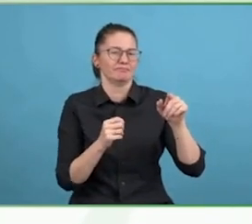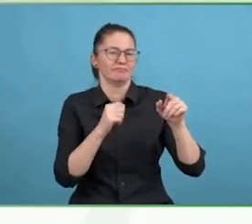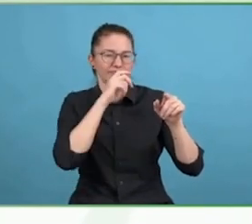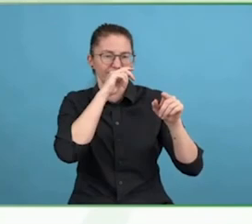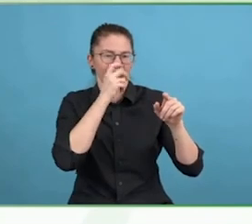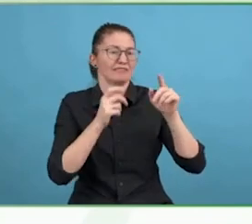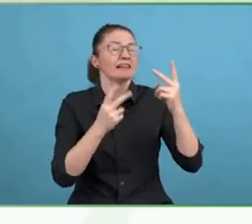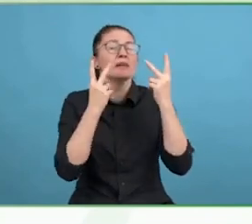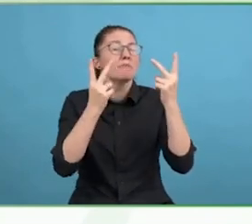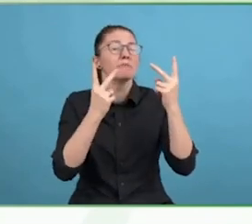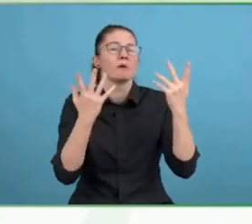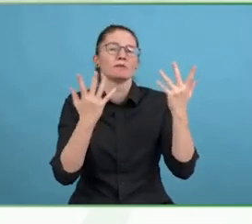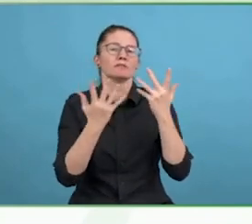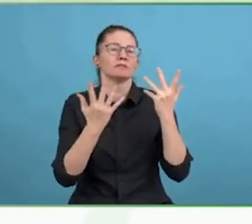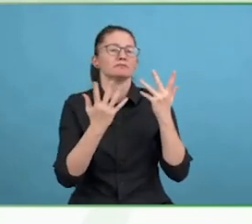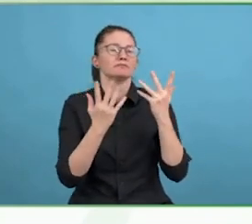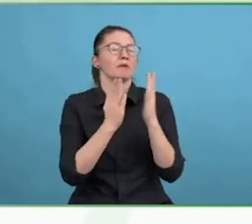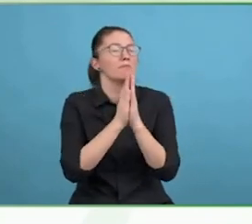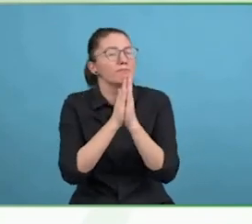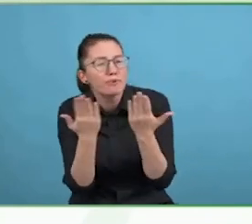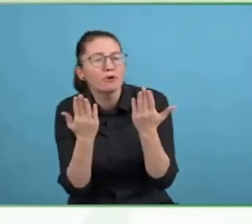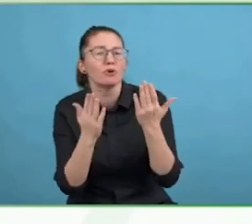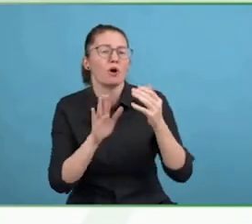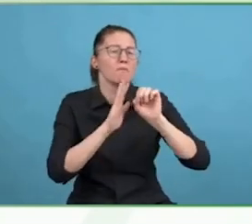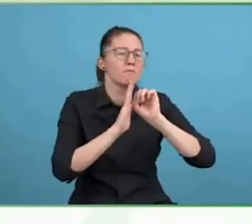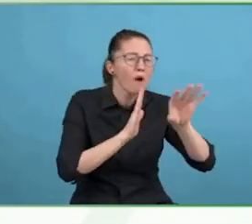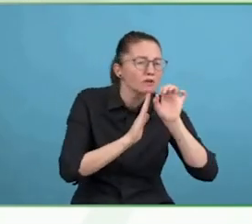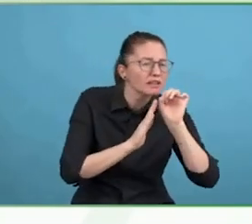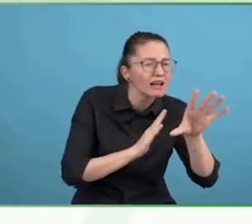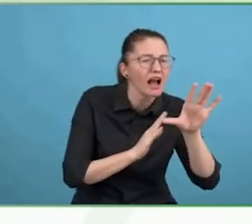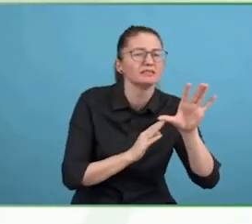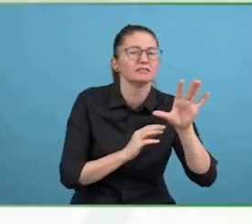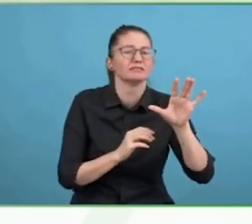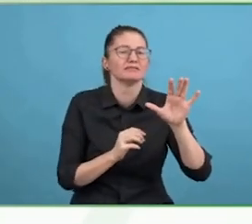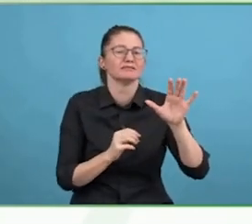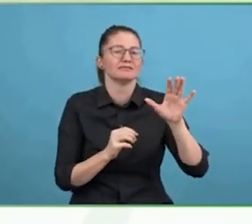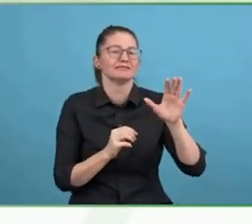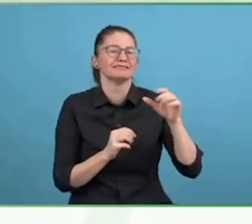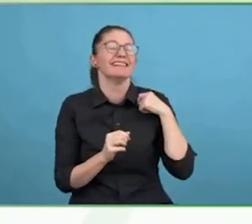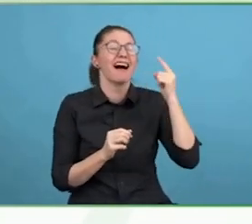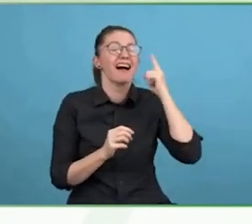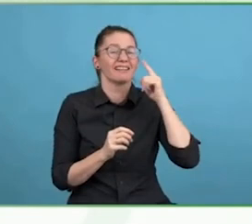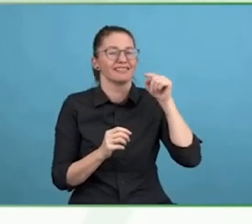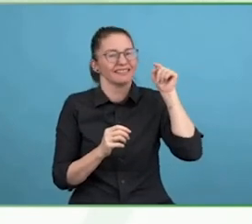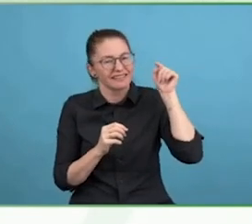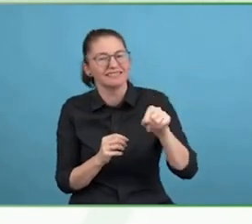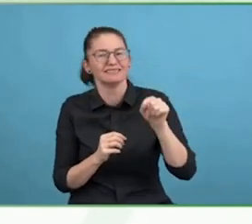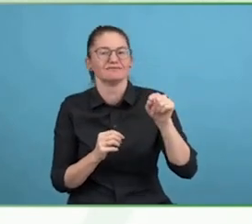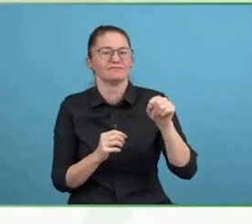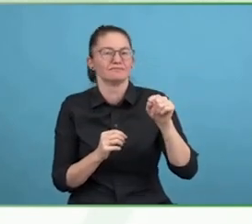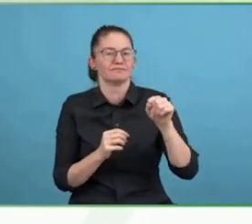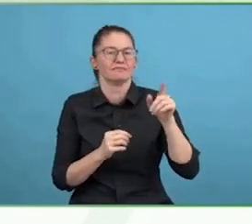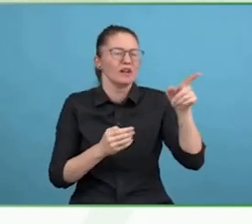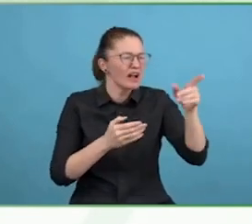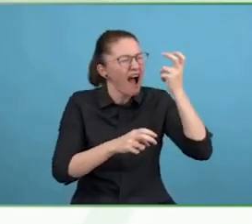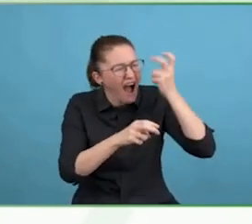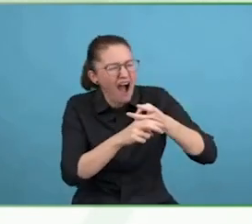I hear a lot of NGOs saying we empower people around the world and that is nonsense,